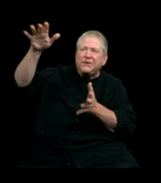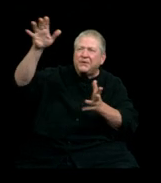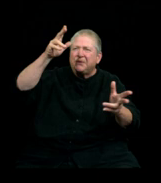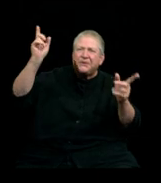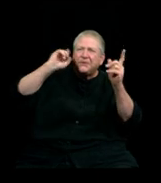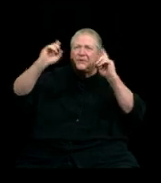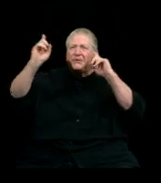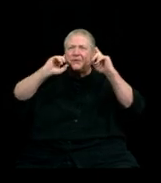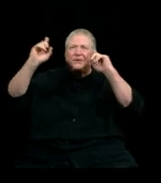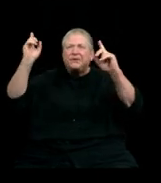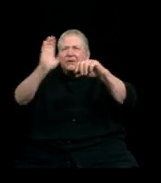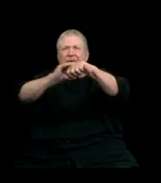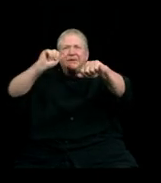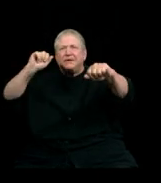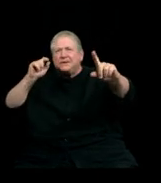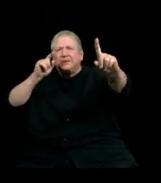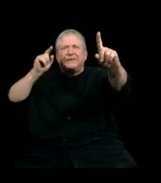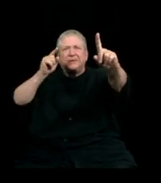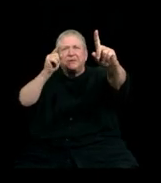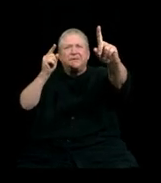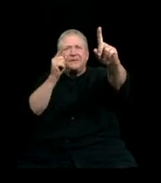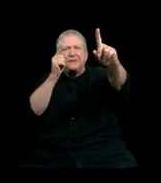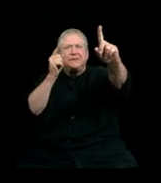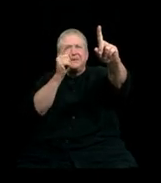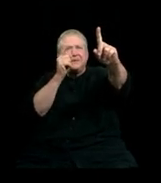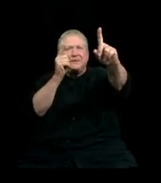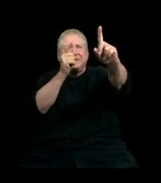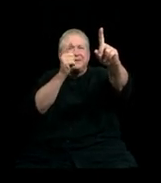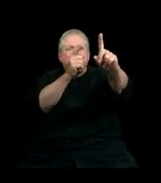Ooooooo